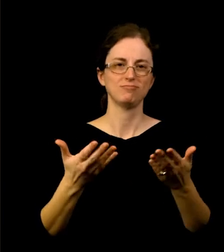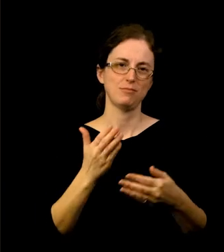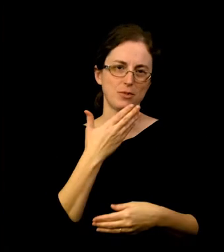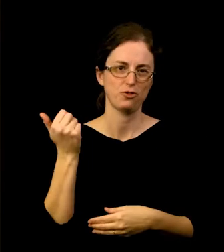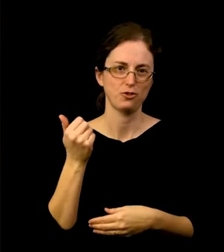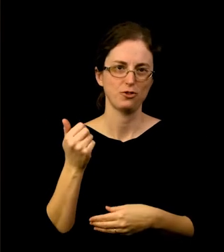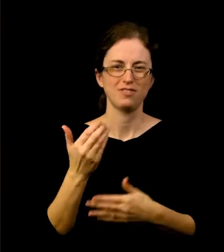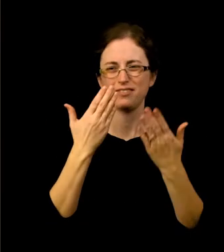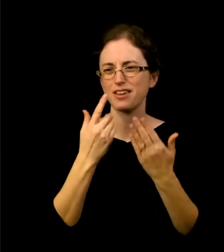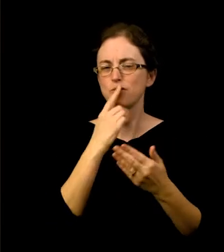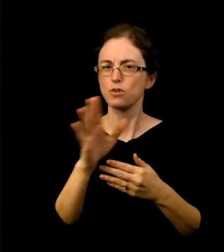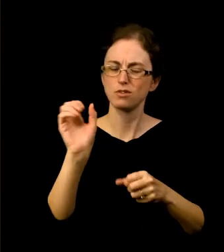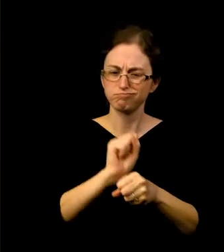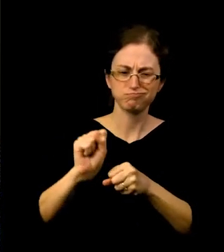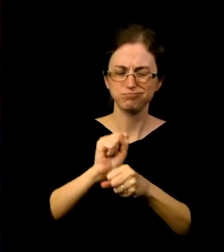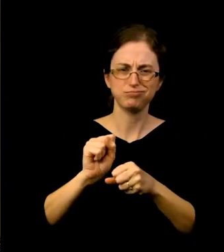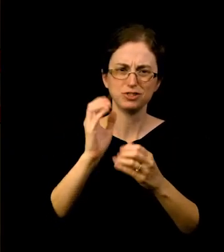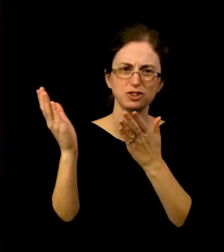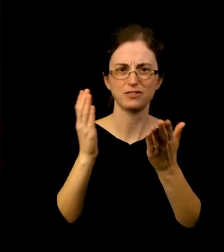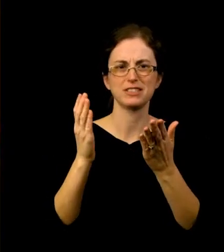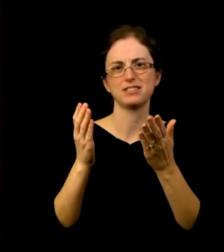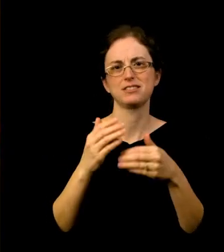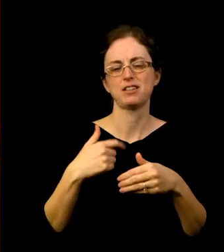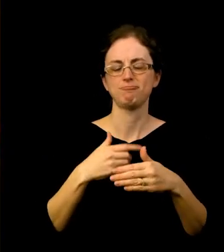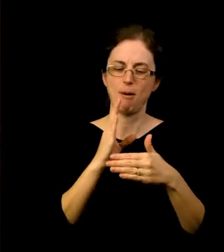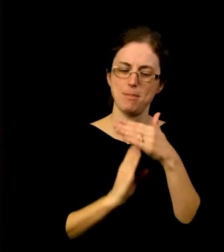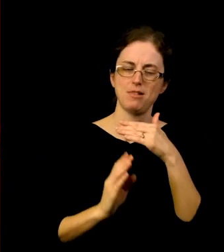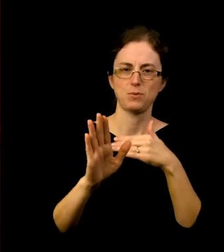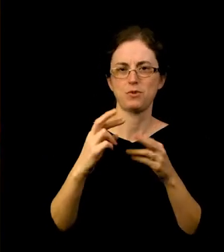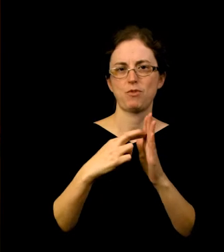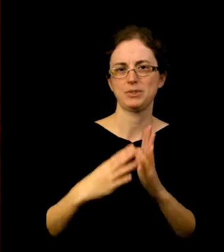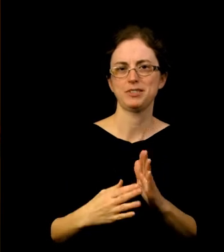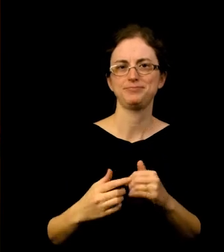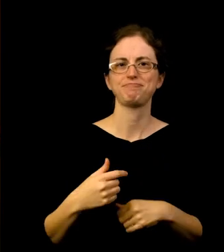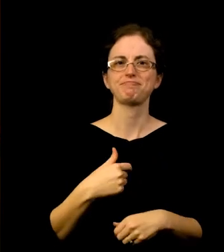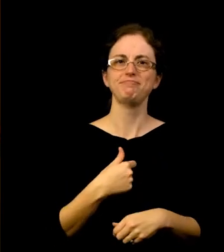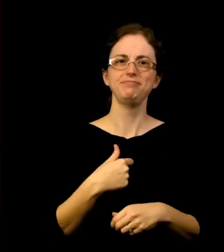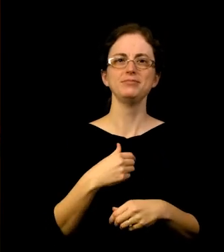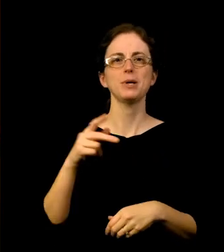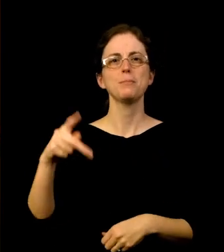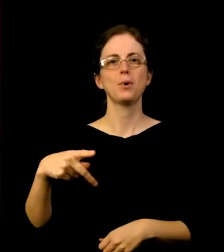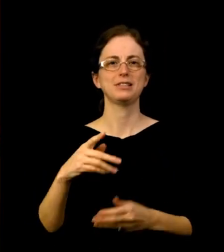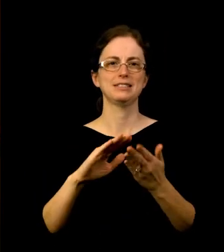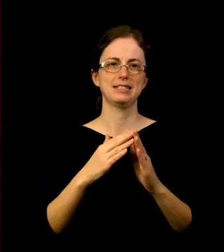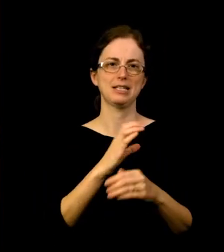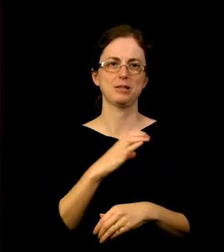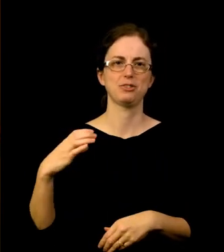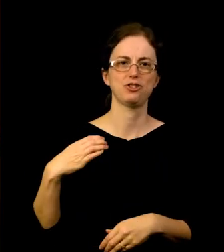I'm humbled to be your representative. Hi, I'm Portland City Commissioner Mingus Mapps and I just wanted to take a moment to recognize the Portland